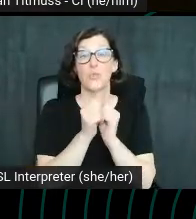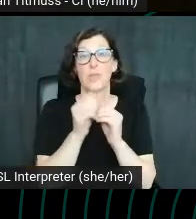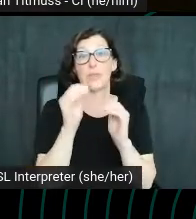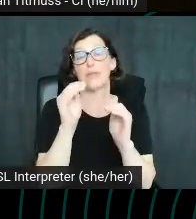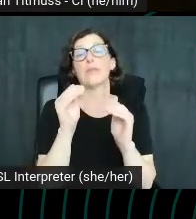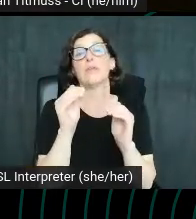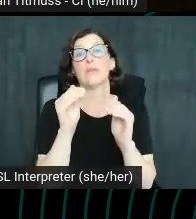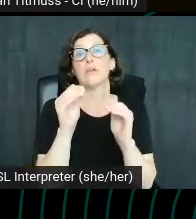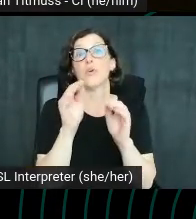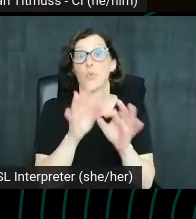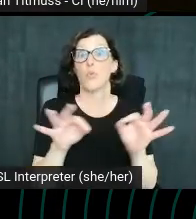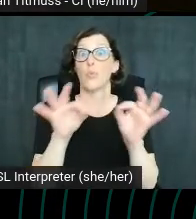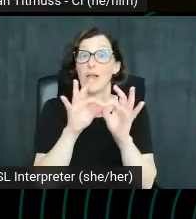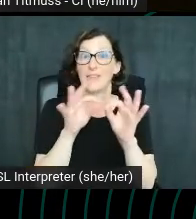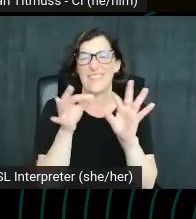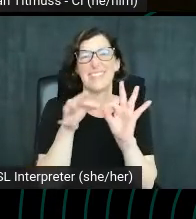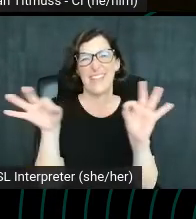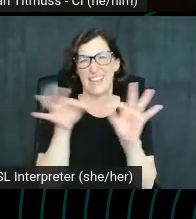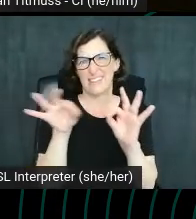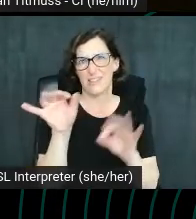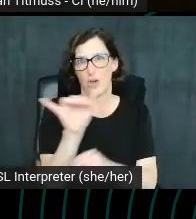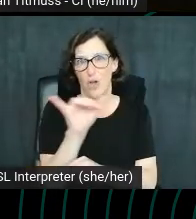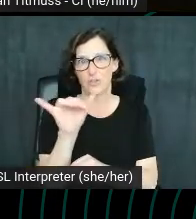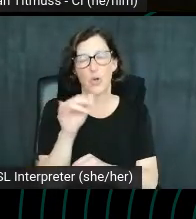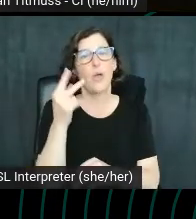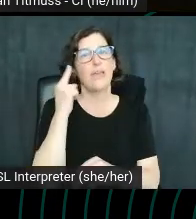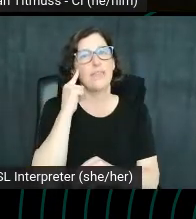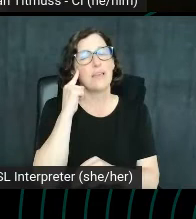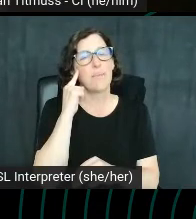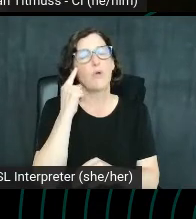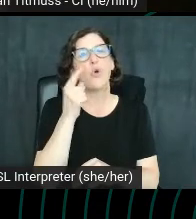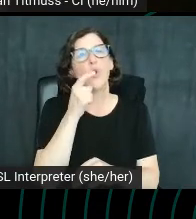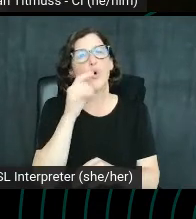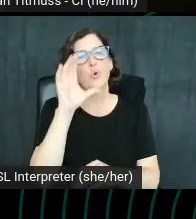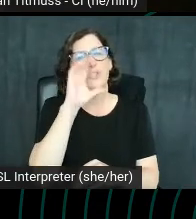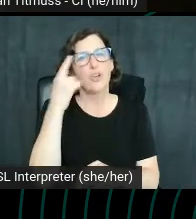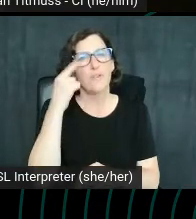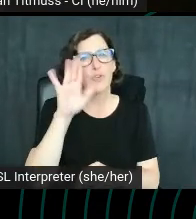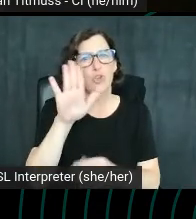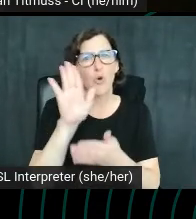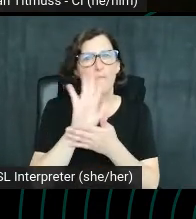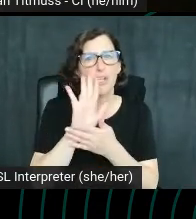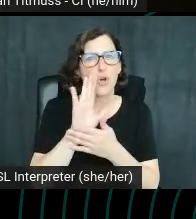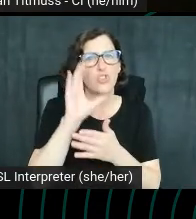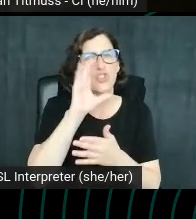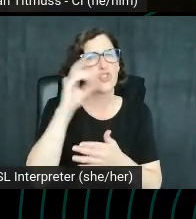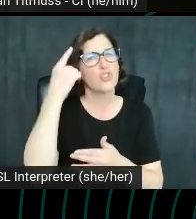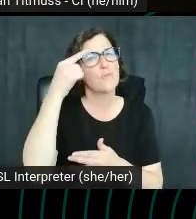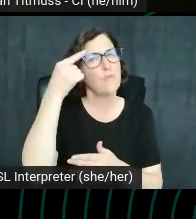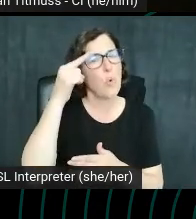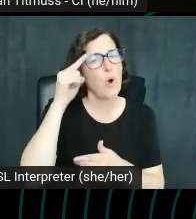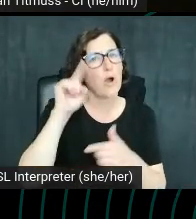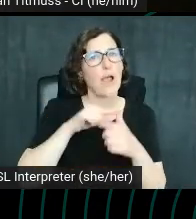Relevant text. Think about who's looking for your videos and what they're searching for and then use that in the thumbnail.